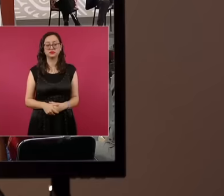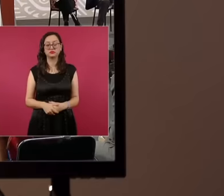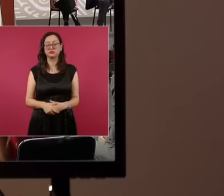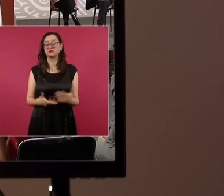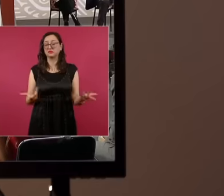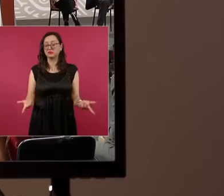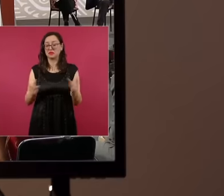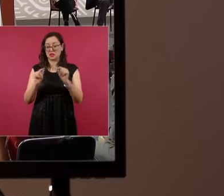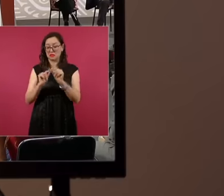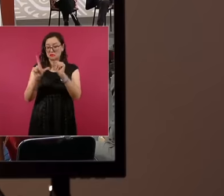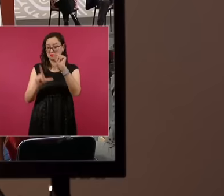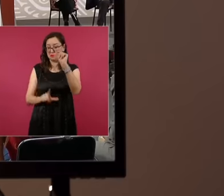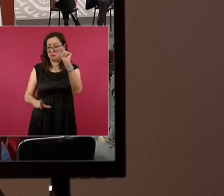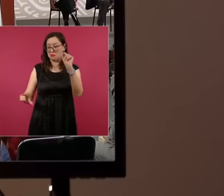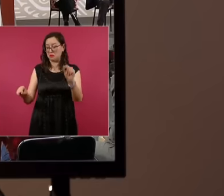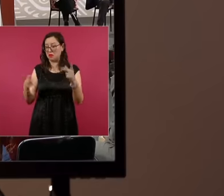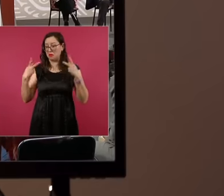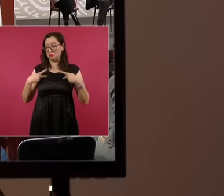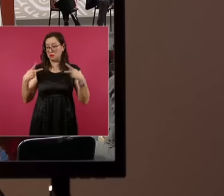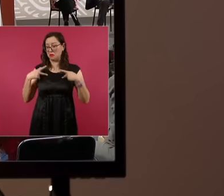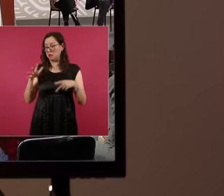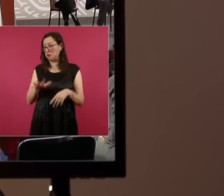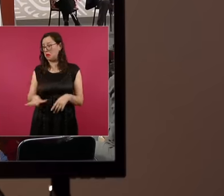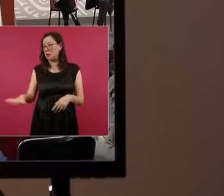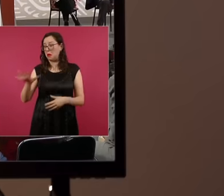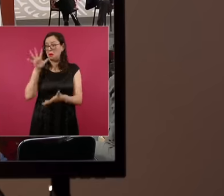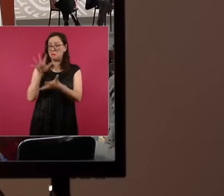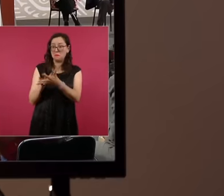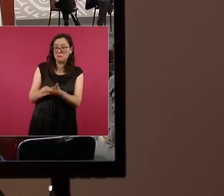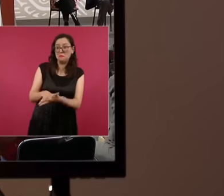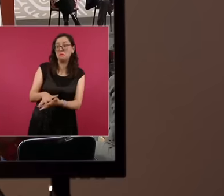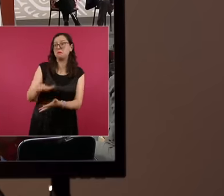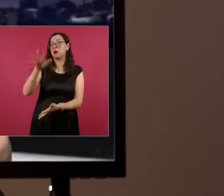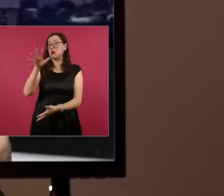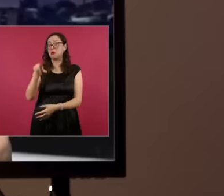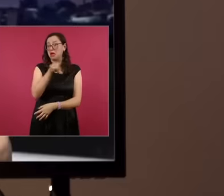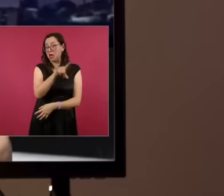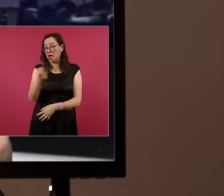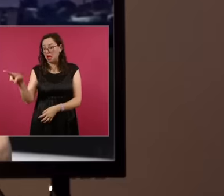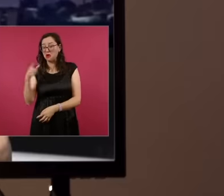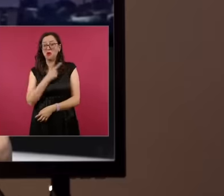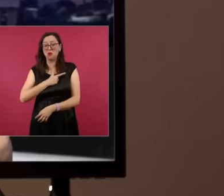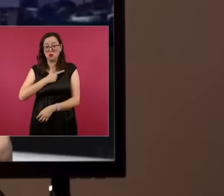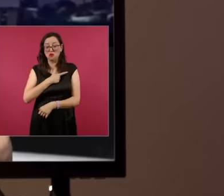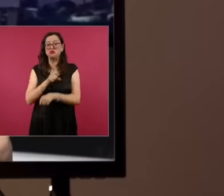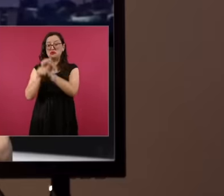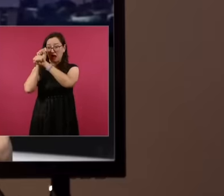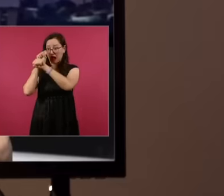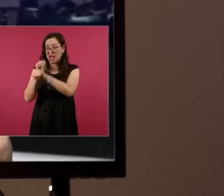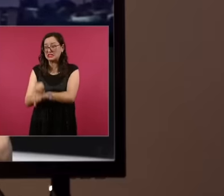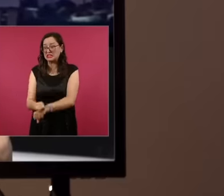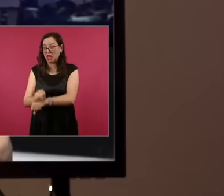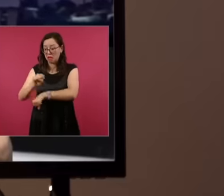that most of my compatriots put back on the chains that